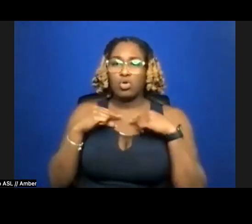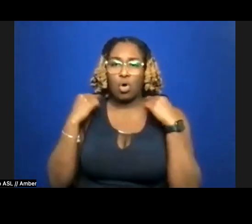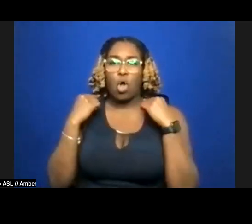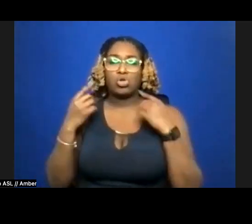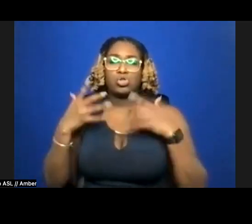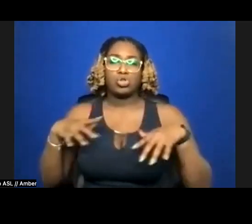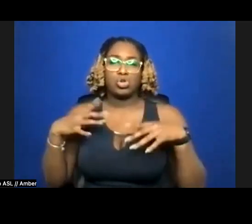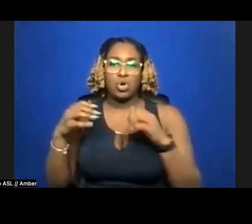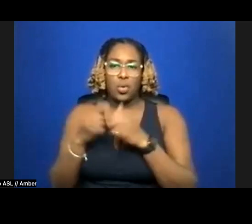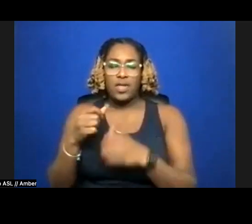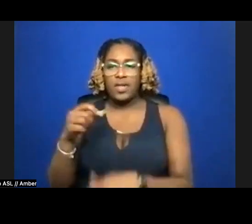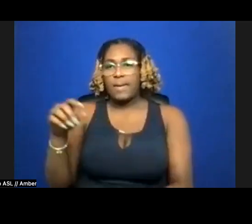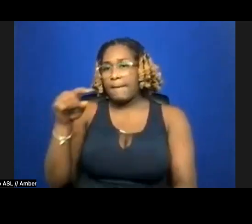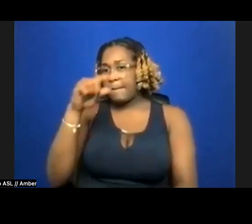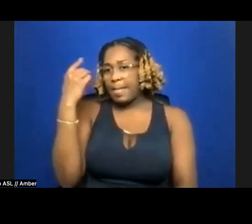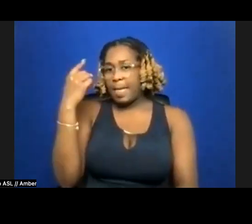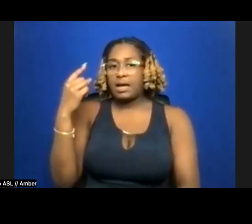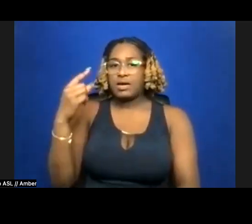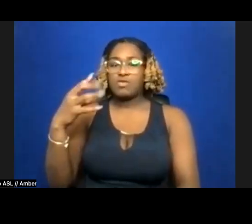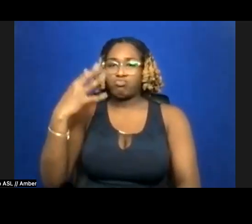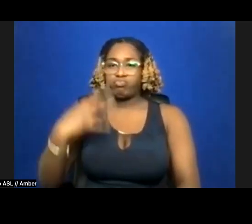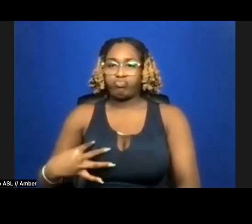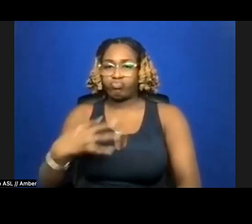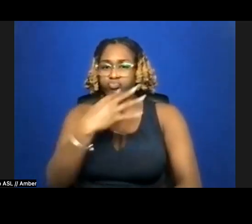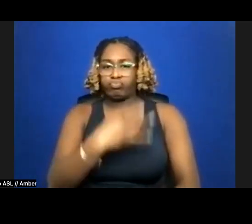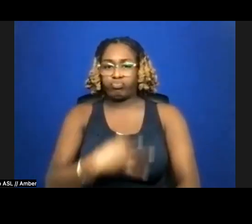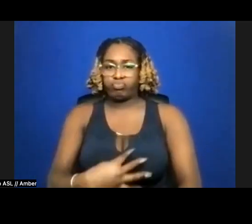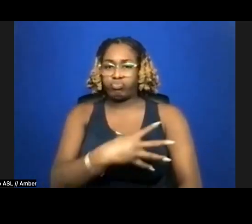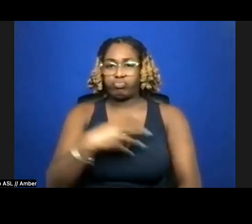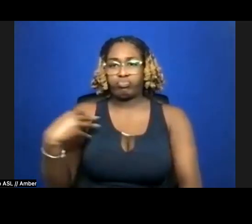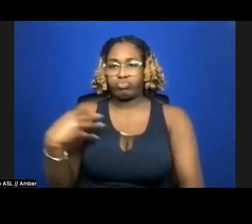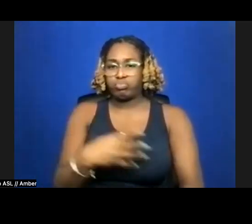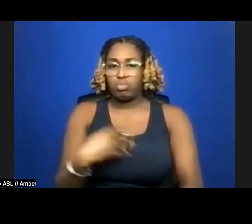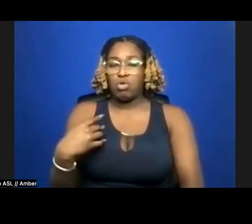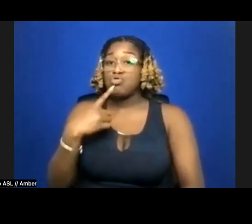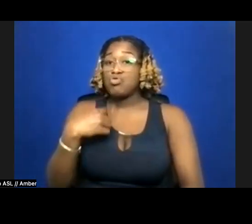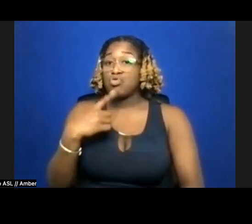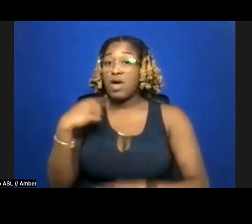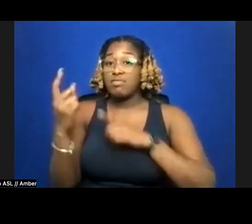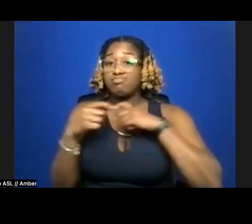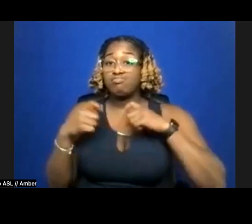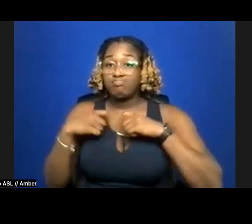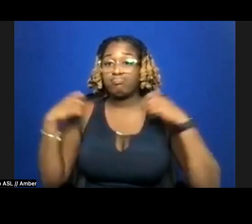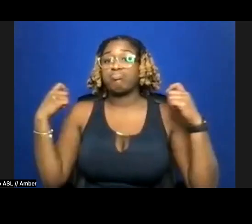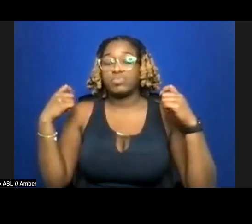vertical and horizontal lines. She is wearing a red scarf tied to her neck, and to Chrysanthemum's